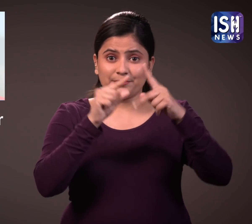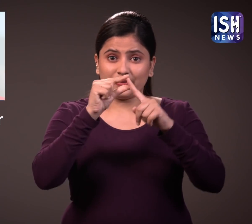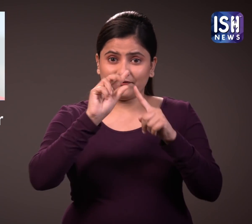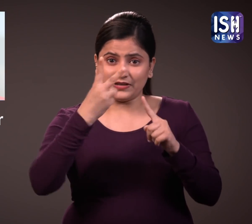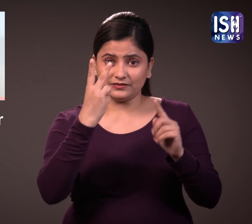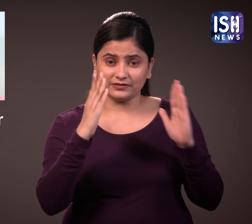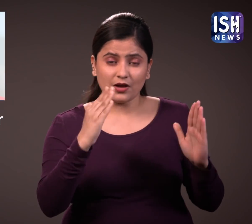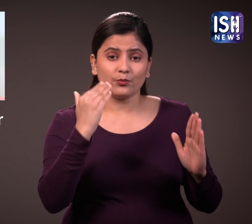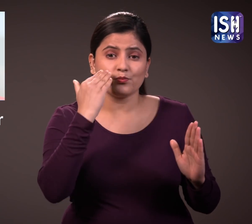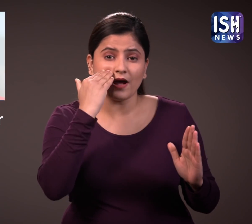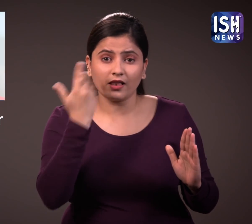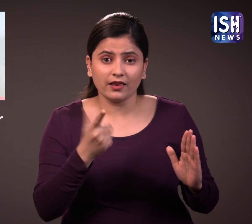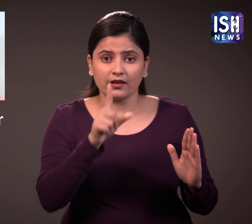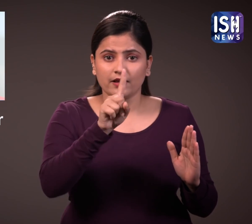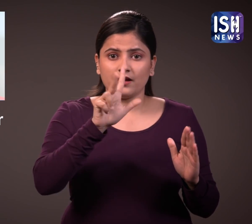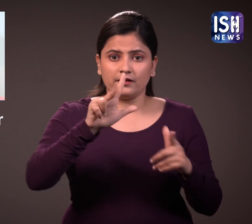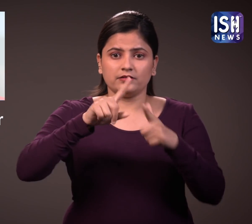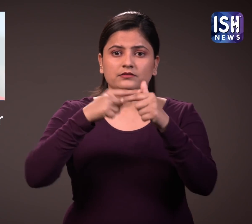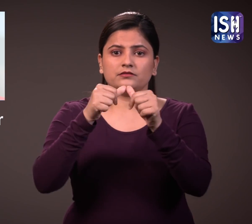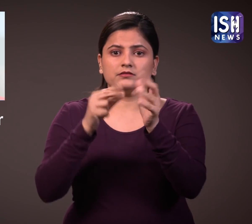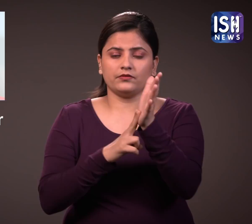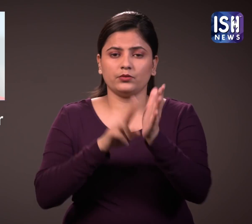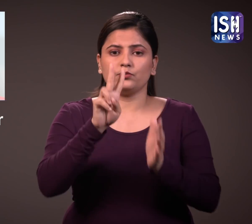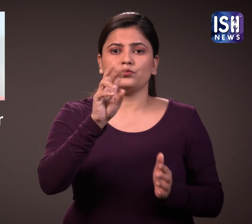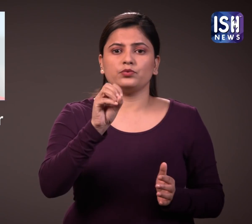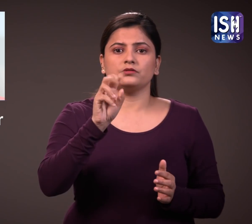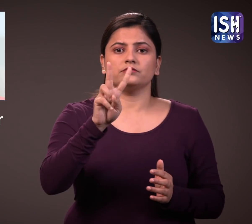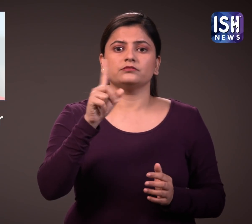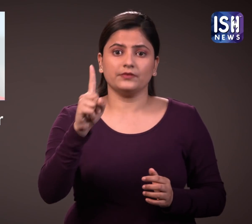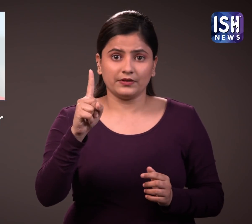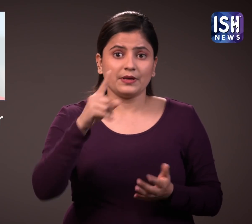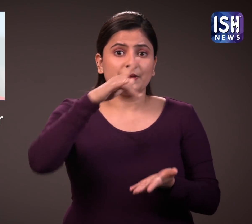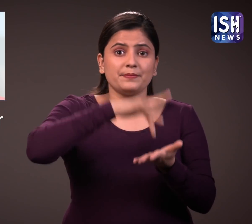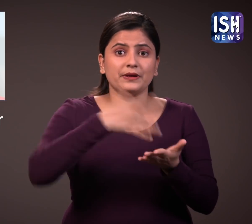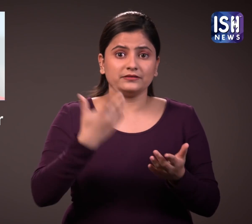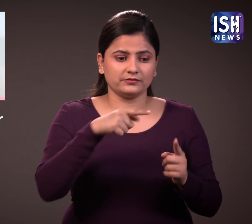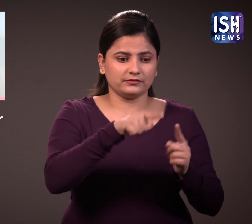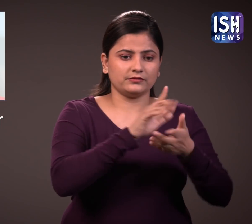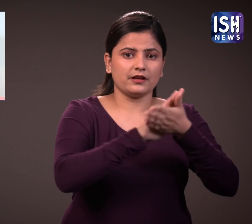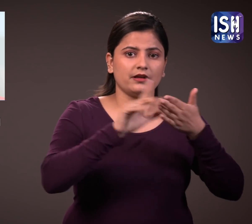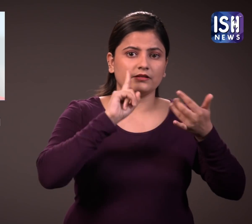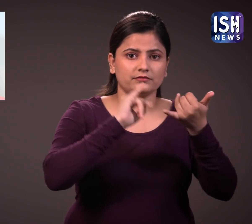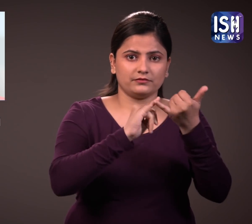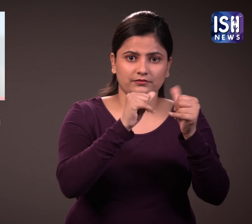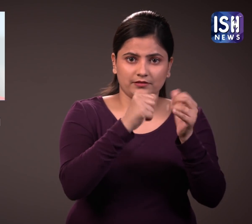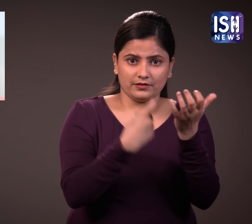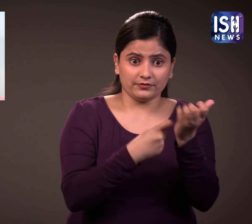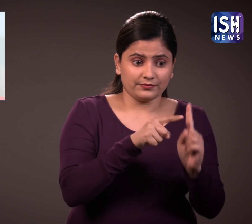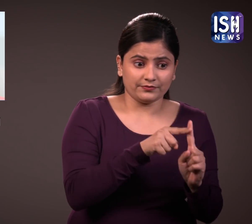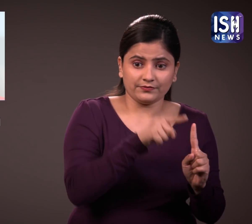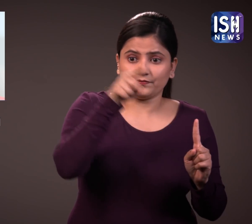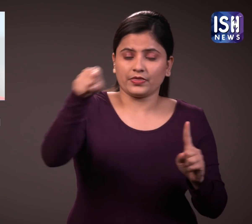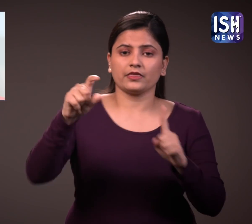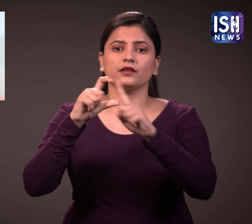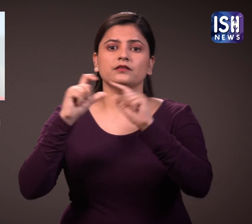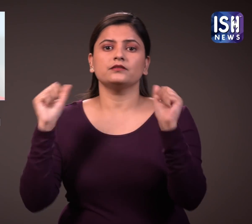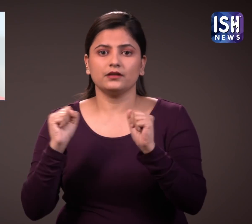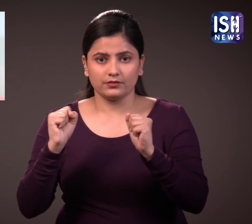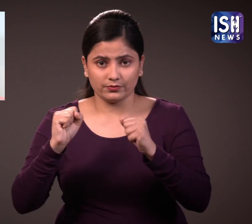In the second phase of the project, a flight from Hisar to Dehradun will be started from 18th January 2021.